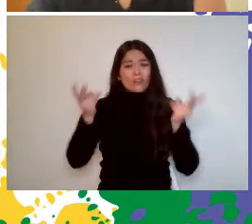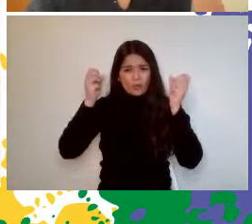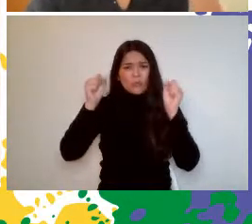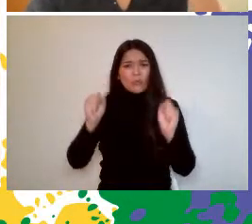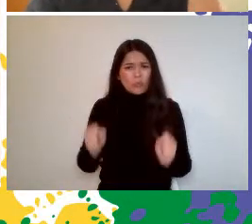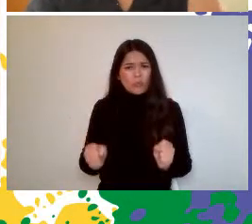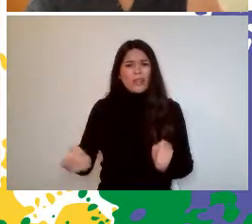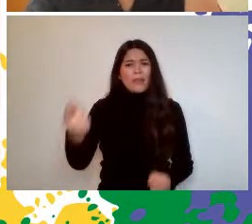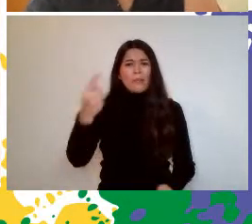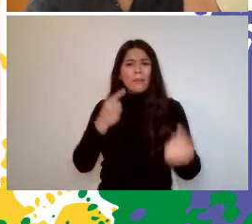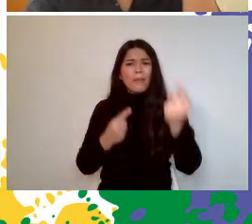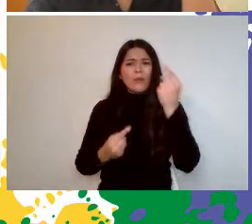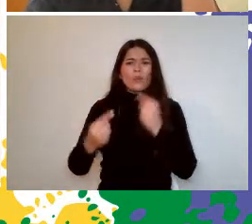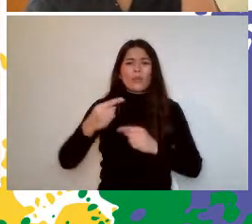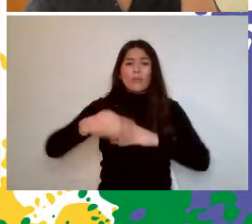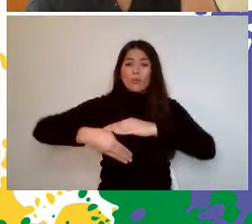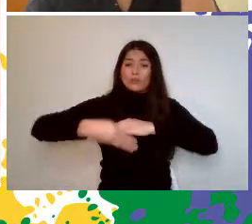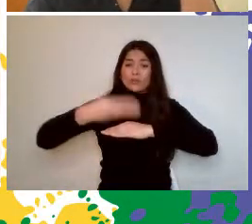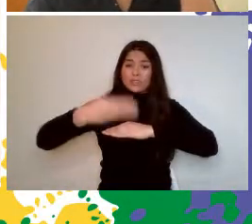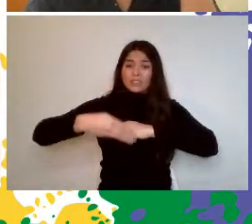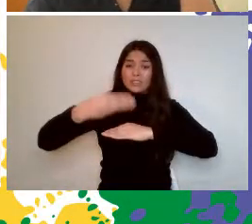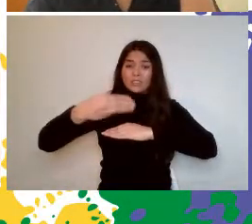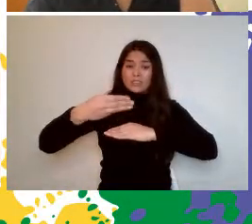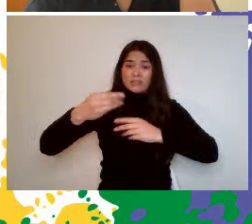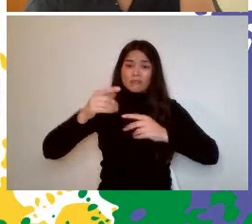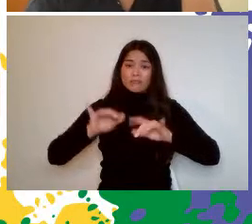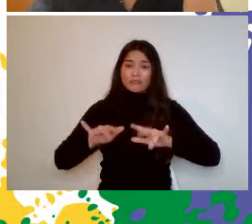through the Facebook and YouTube chats.